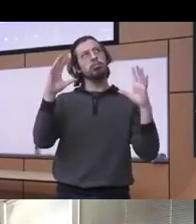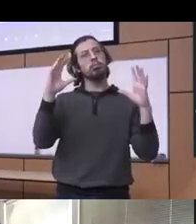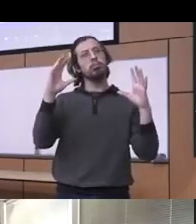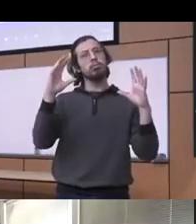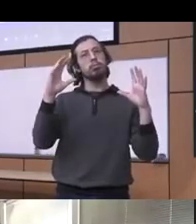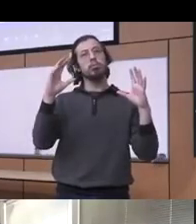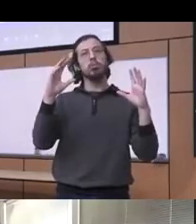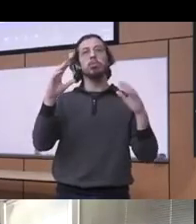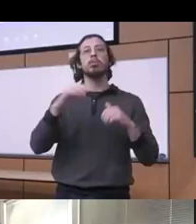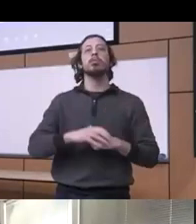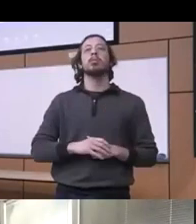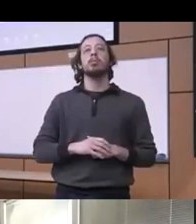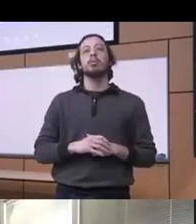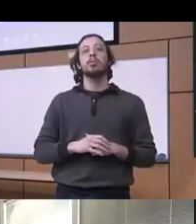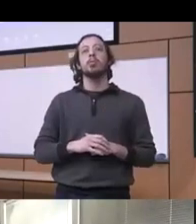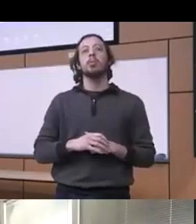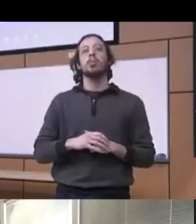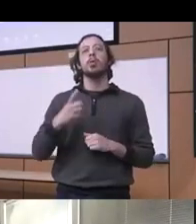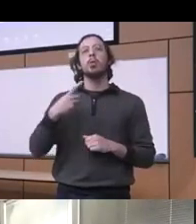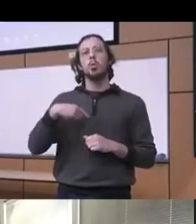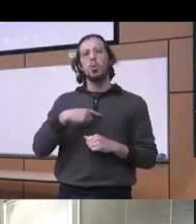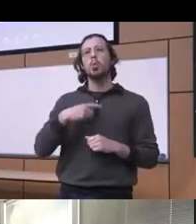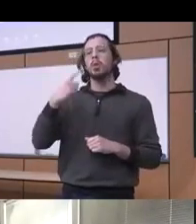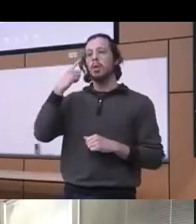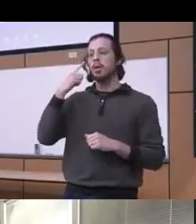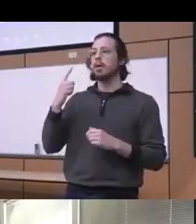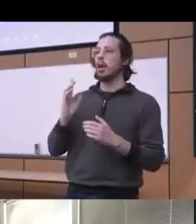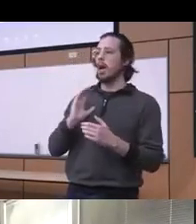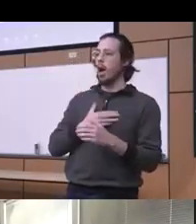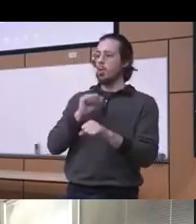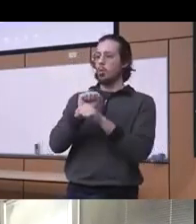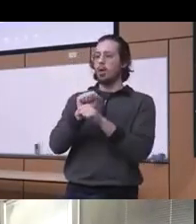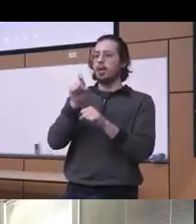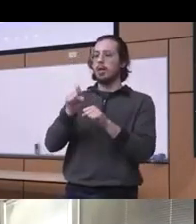really how we need to humanize more the work that we do we need to really work through our